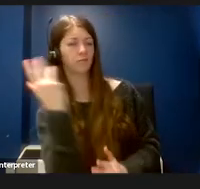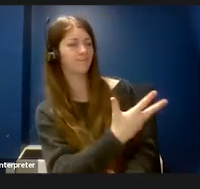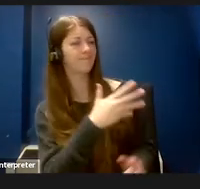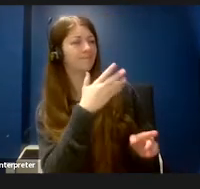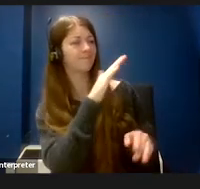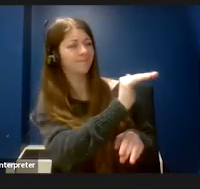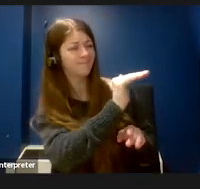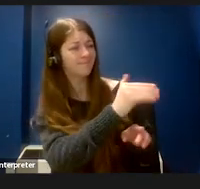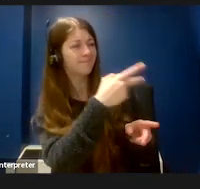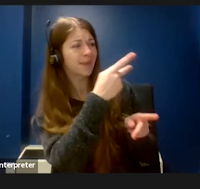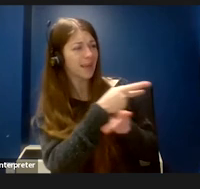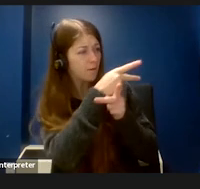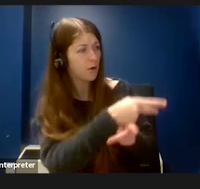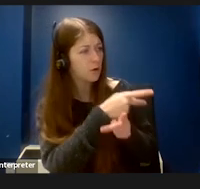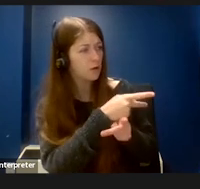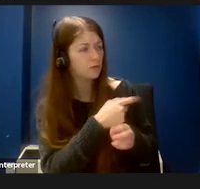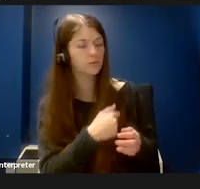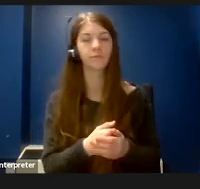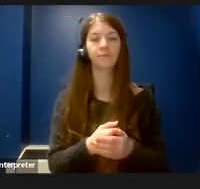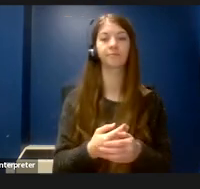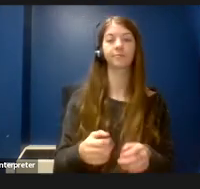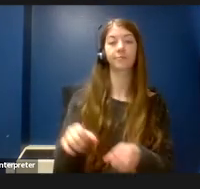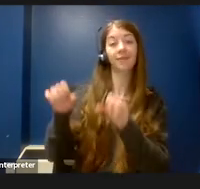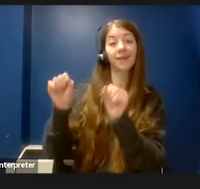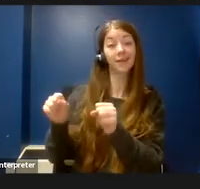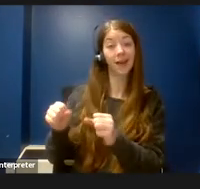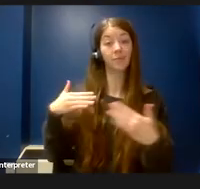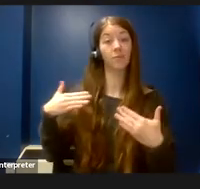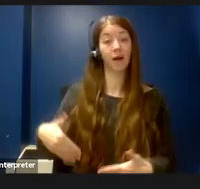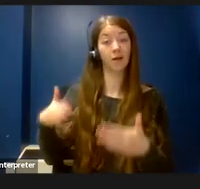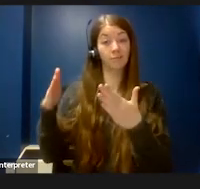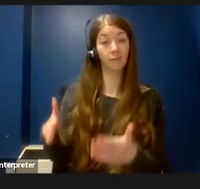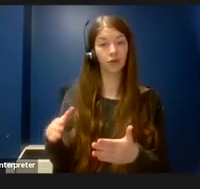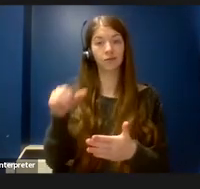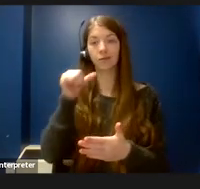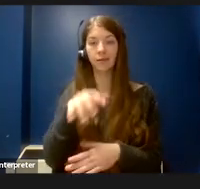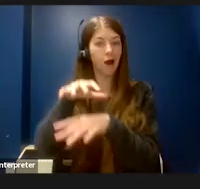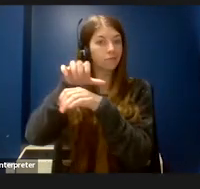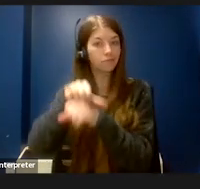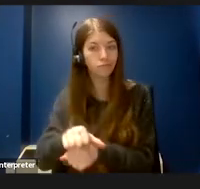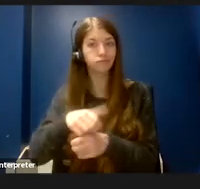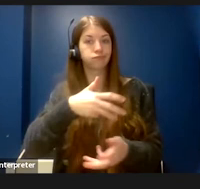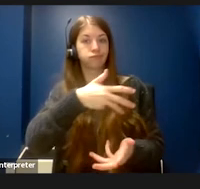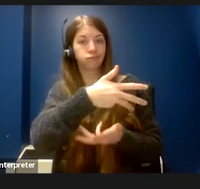An able-bodied person is not used to interacting with that device to the level